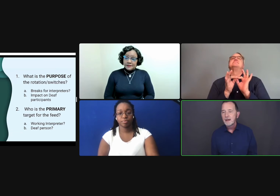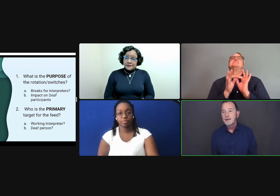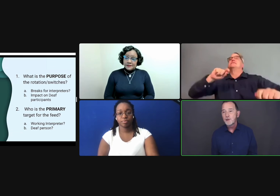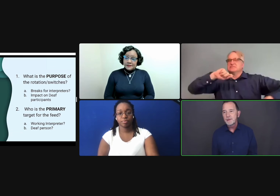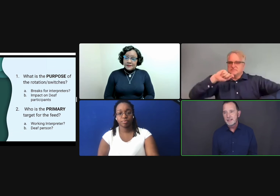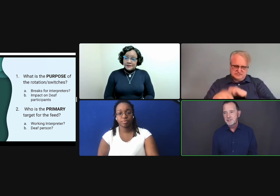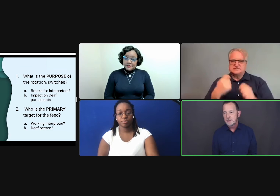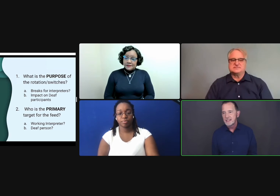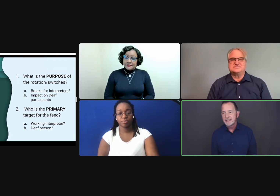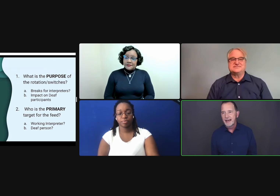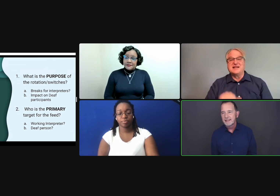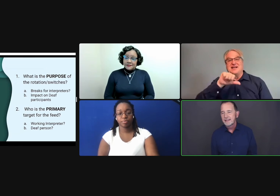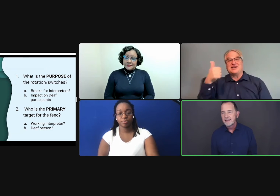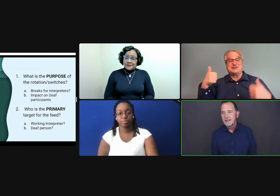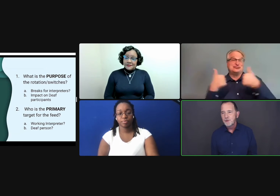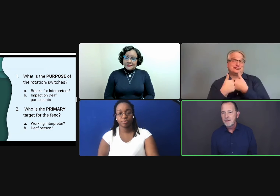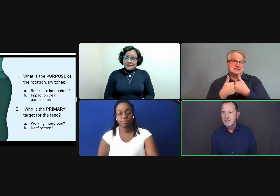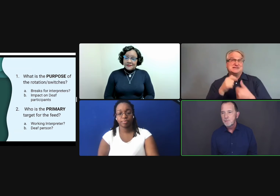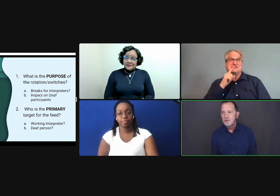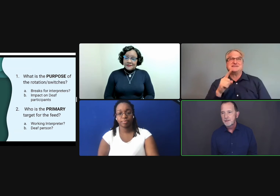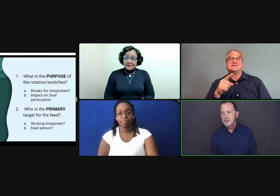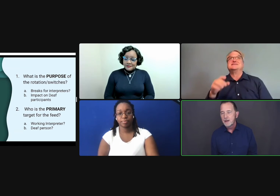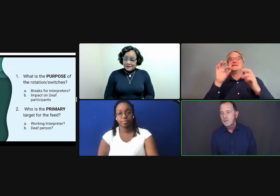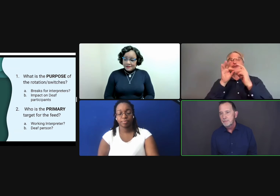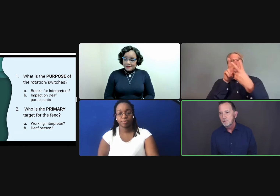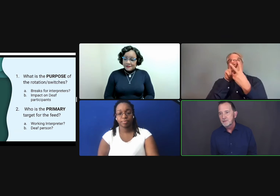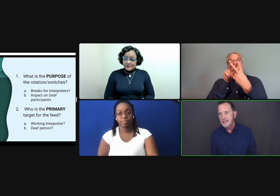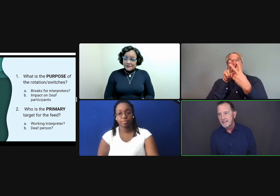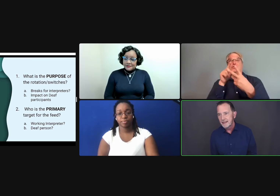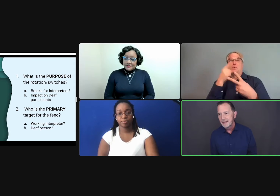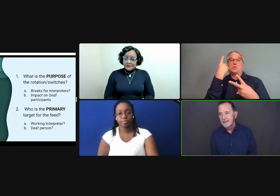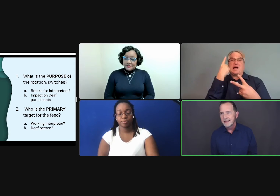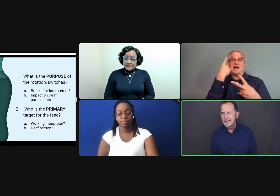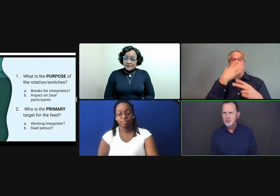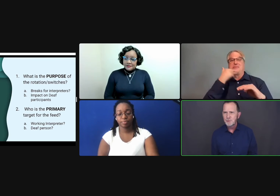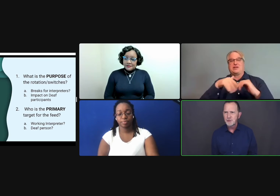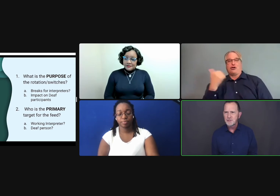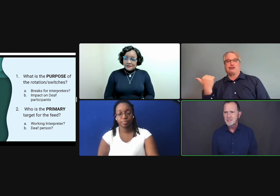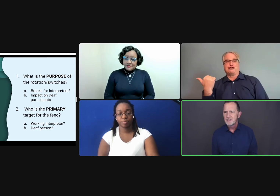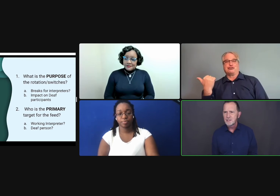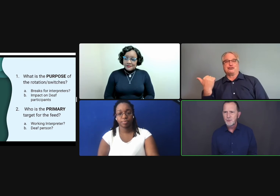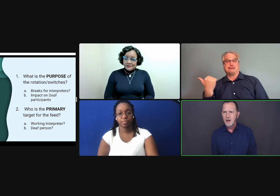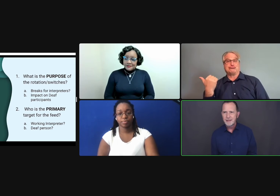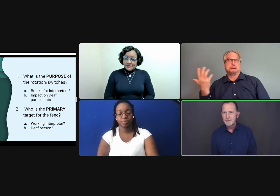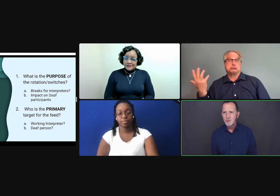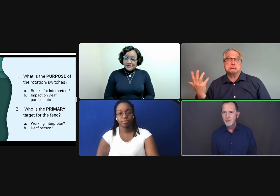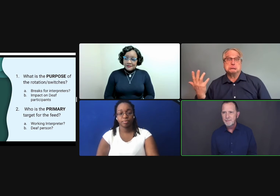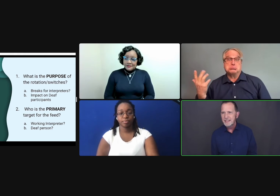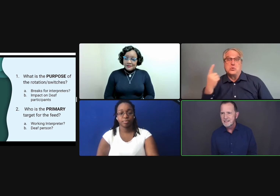Another issue is that if you have a number of different hearing people presenting and the interpreters switch off on every 20 minutes,